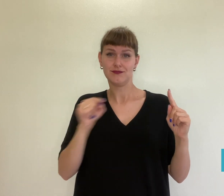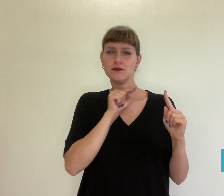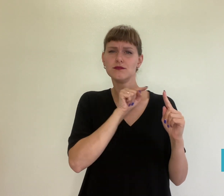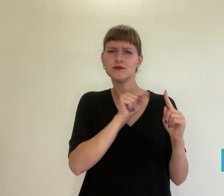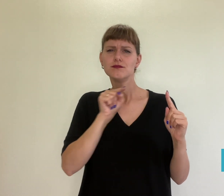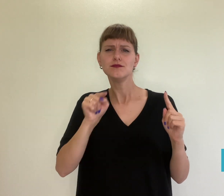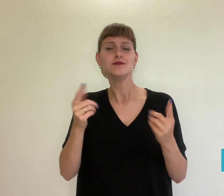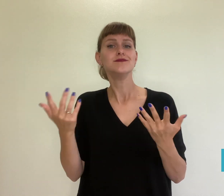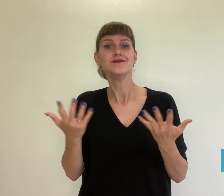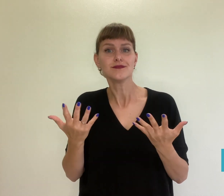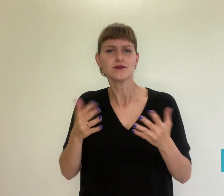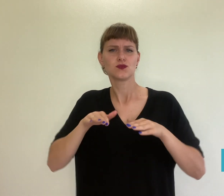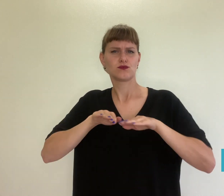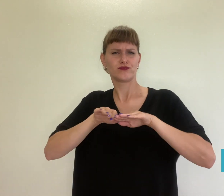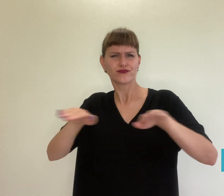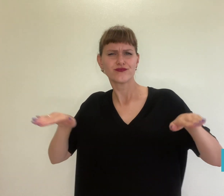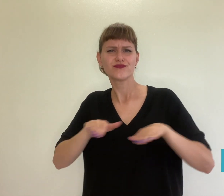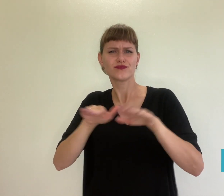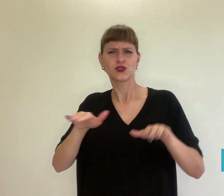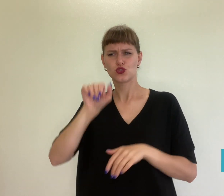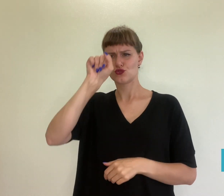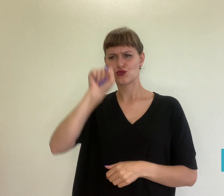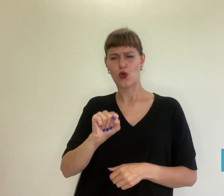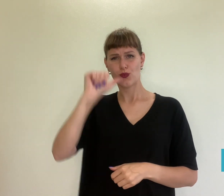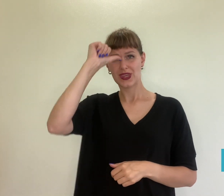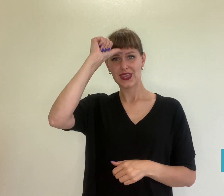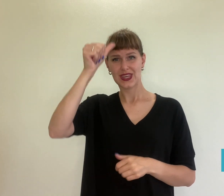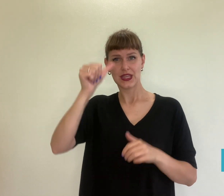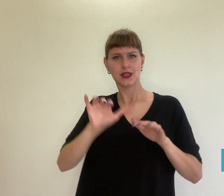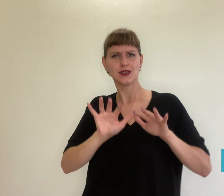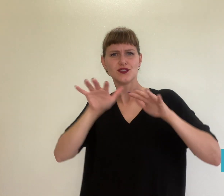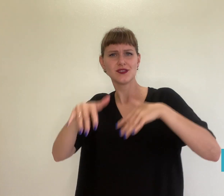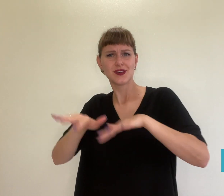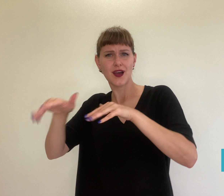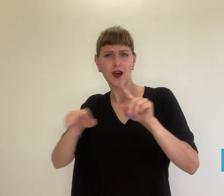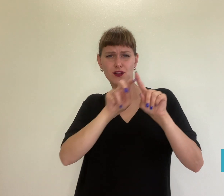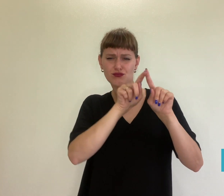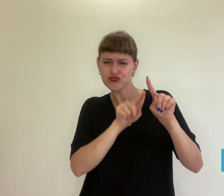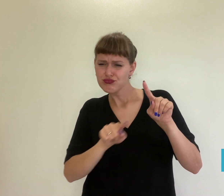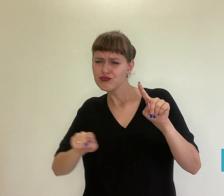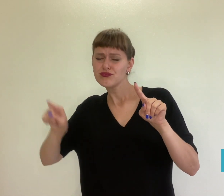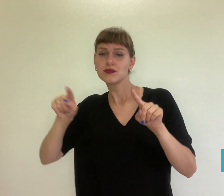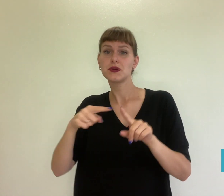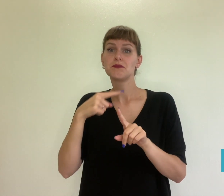he swam across the southern Indian Ocean and rode a bicycle